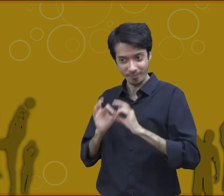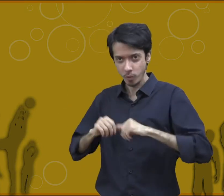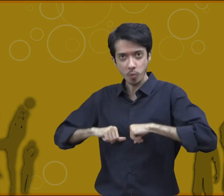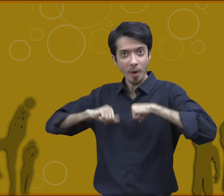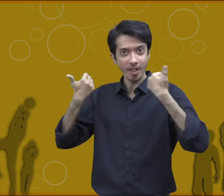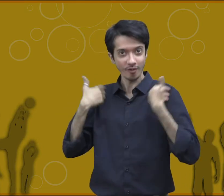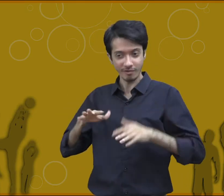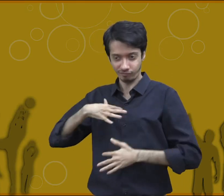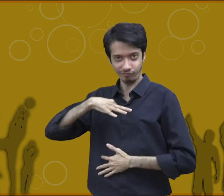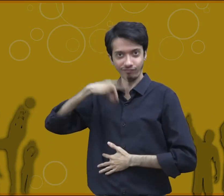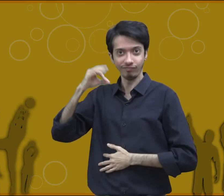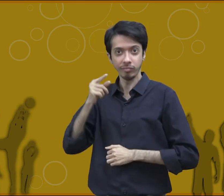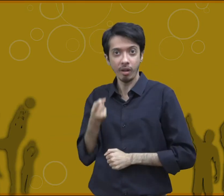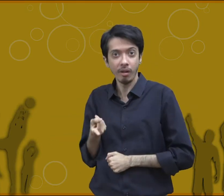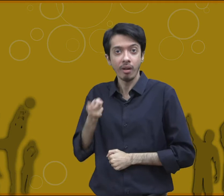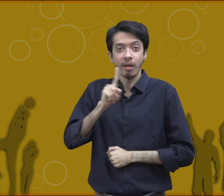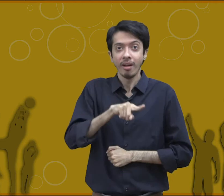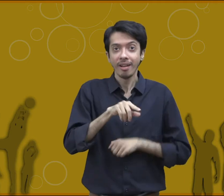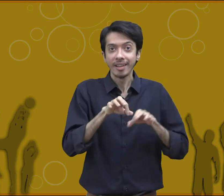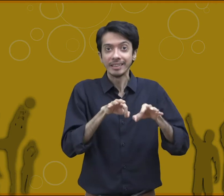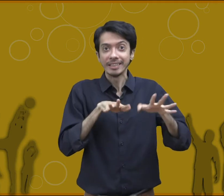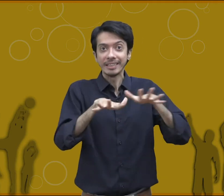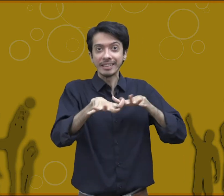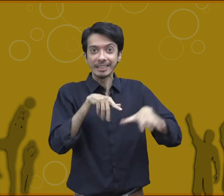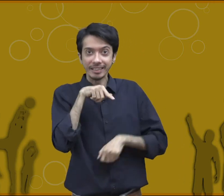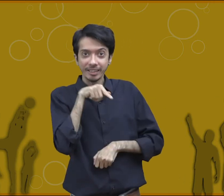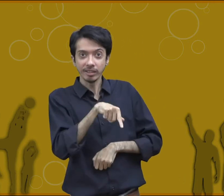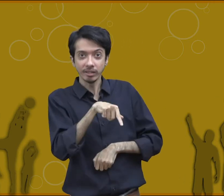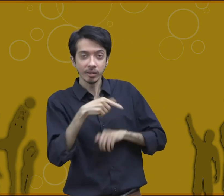After winning the village level tournament they move to the city level competition